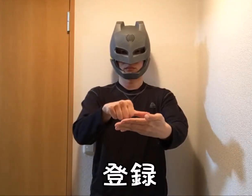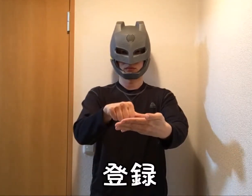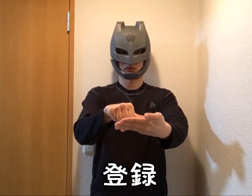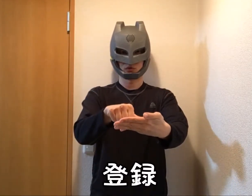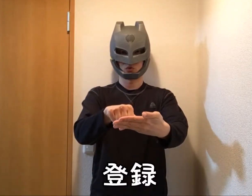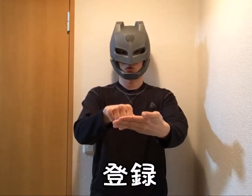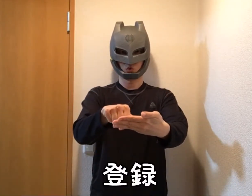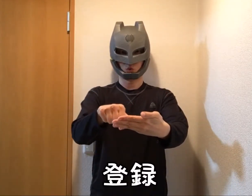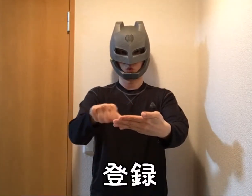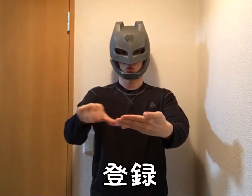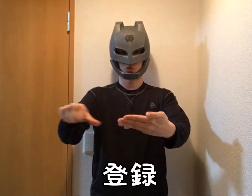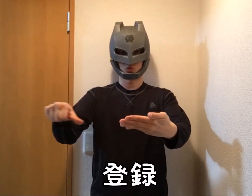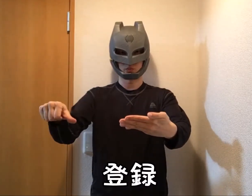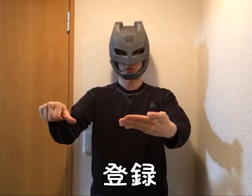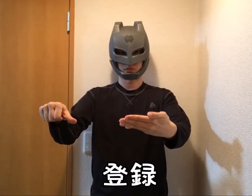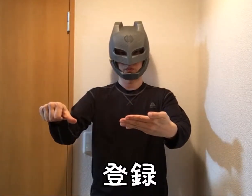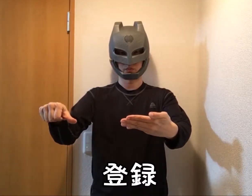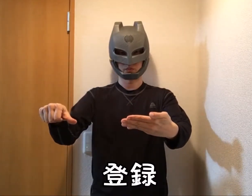Sign up / Register